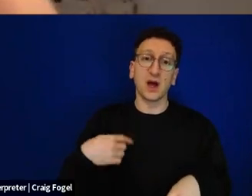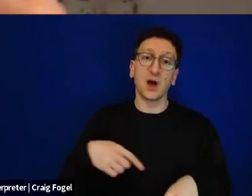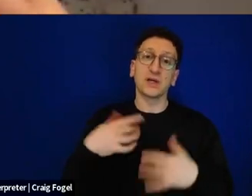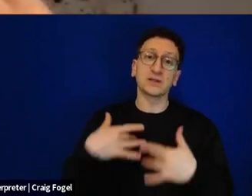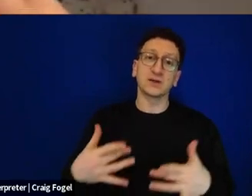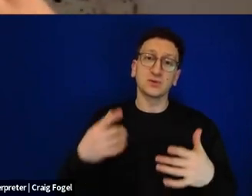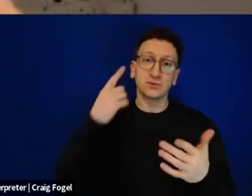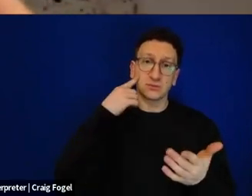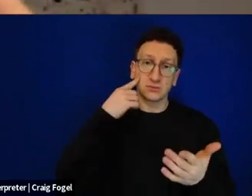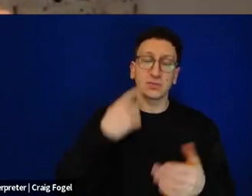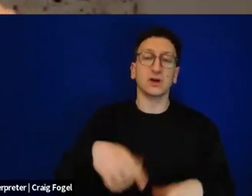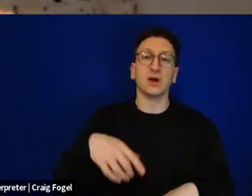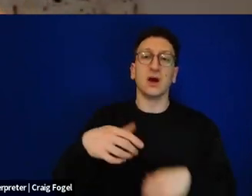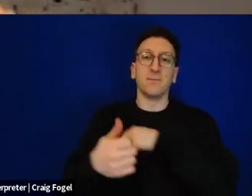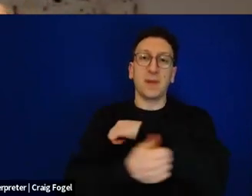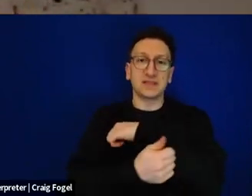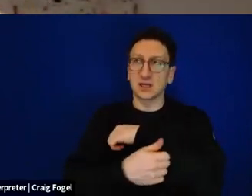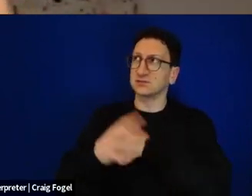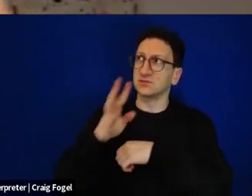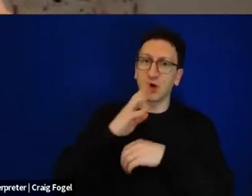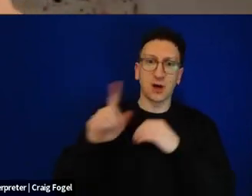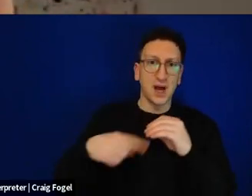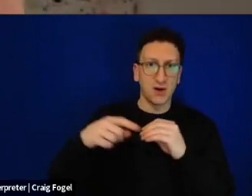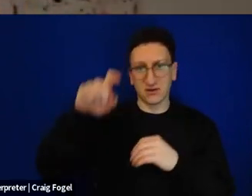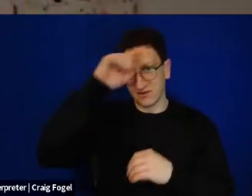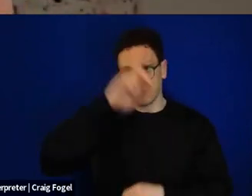the Brit Goral, the Pharaoh that is out to get us, and Shavuot is about